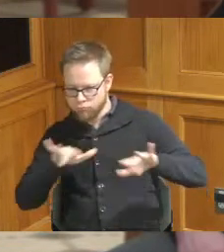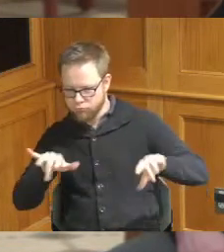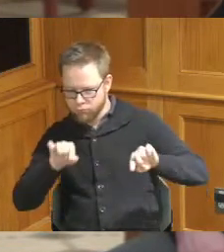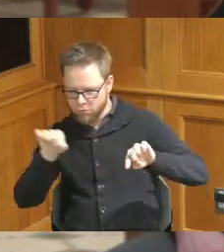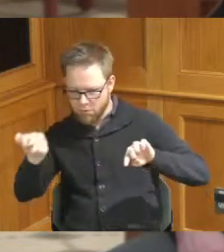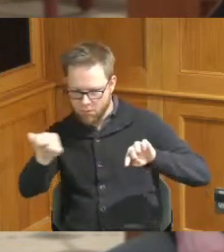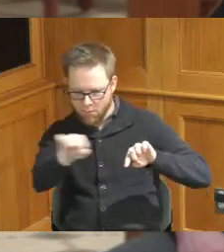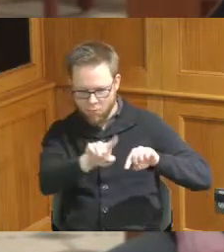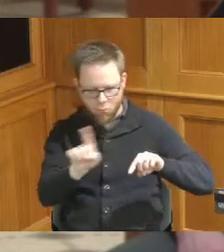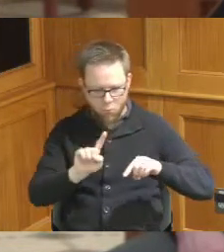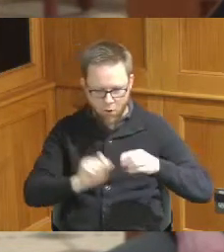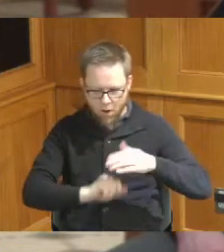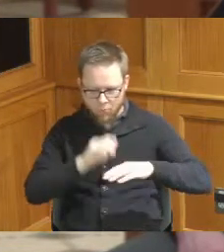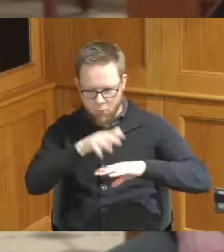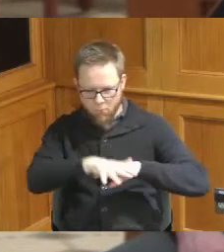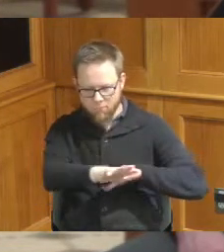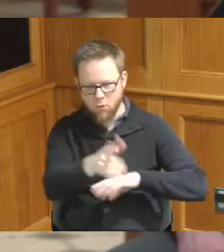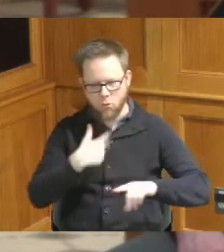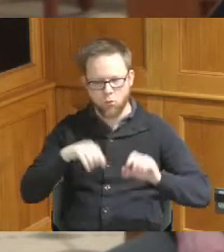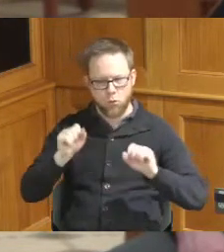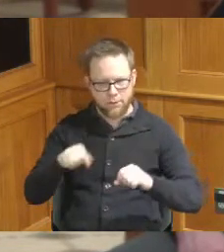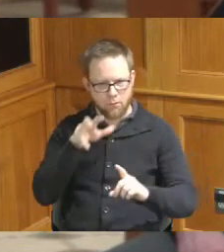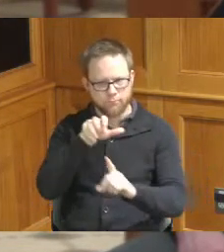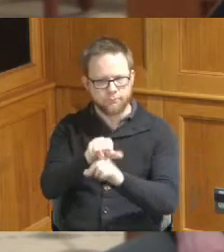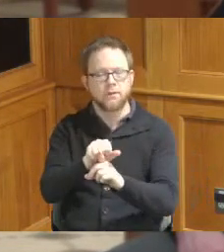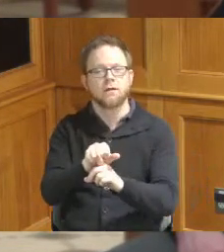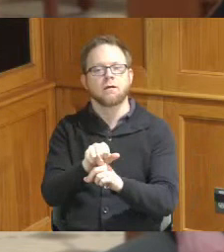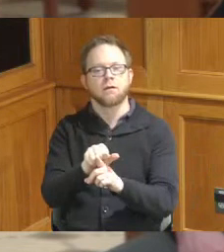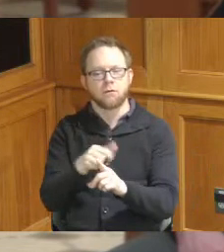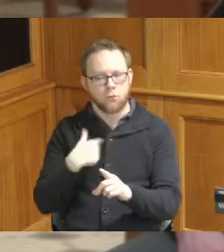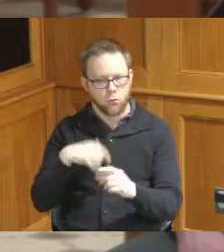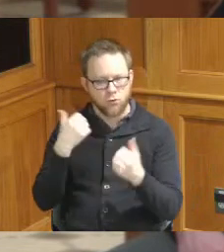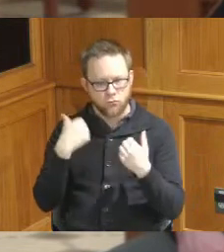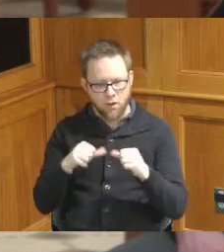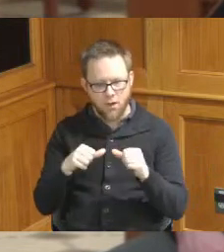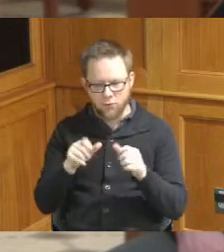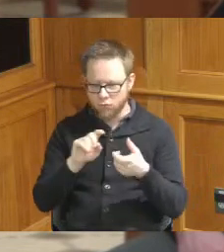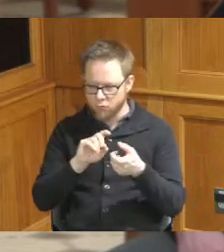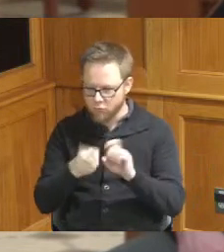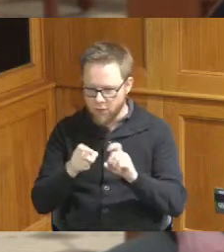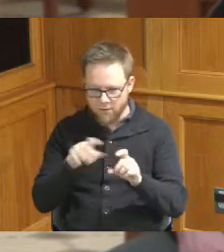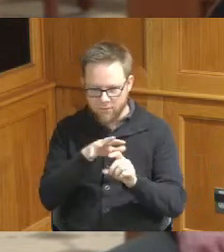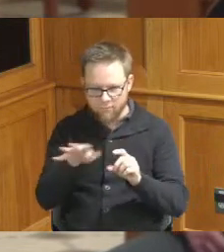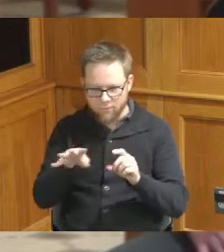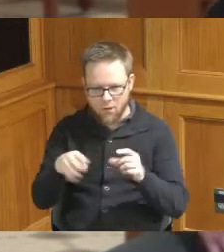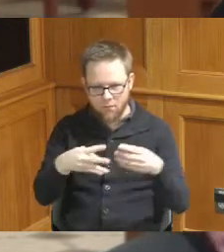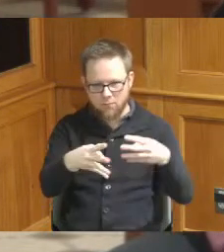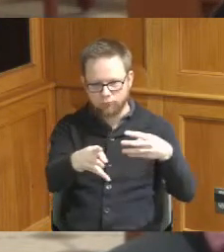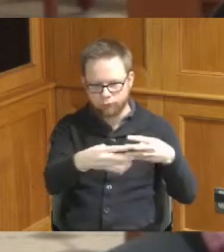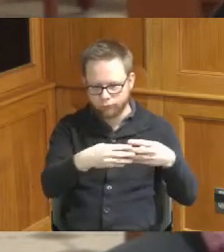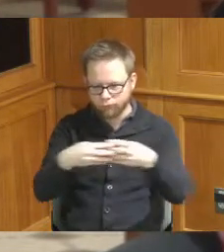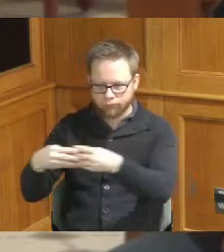were occurring and we did everything we could to offload the flow from the sewers we were able to